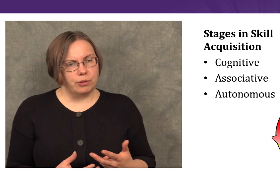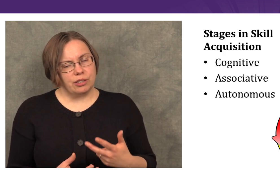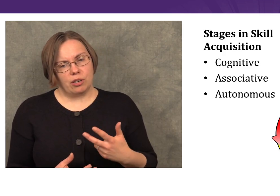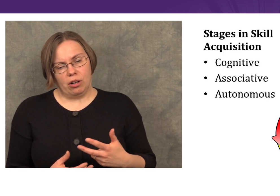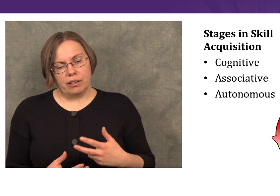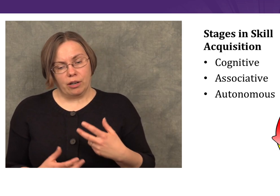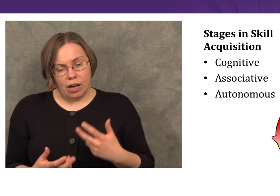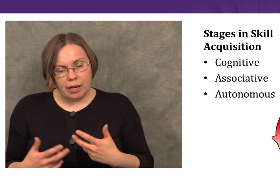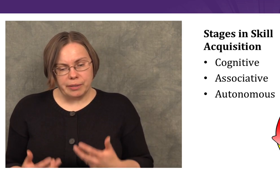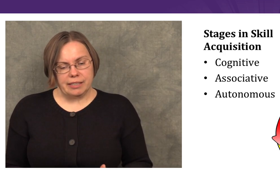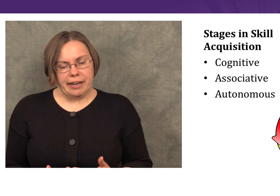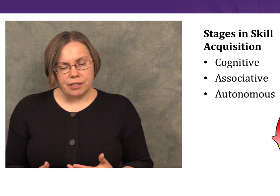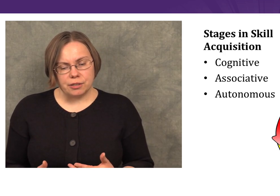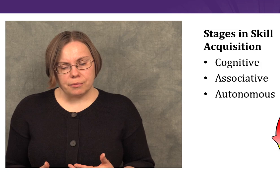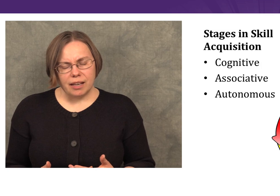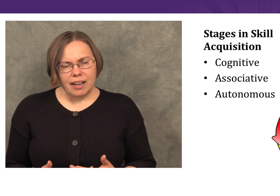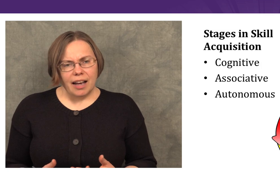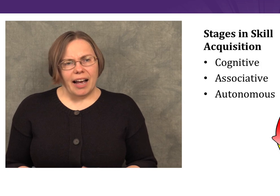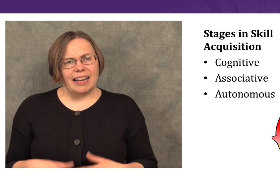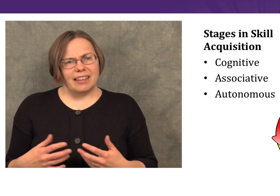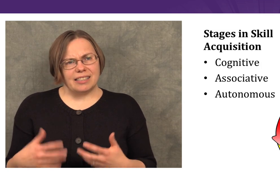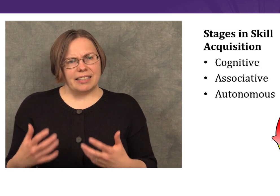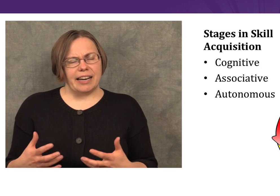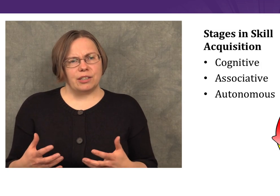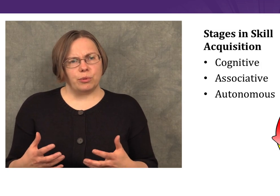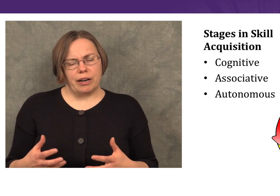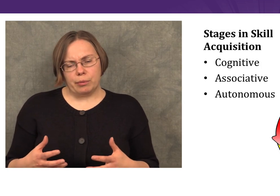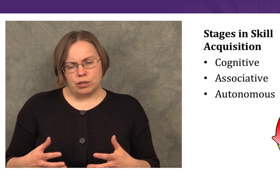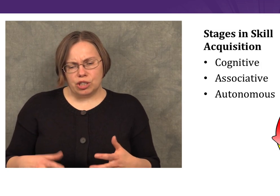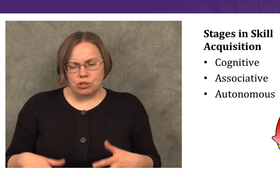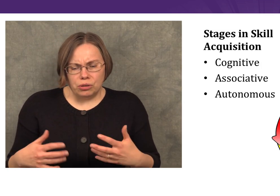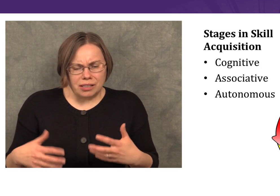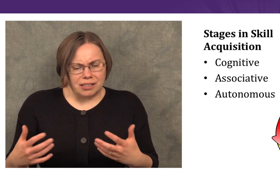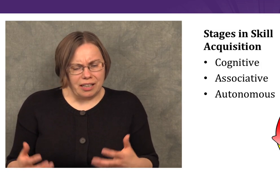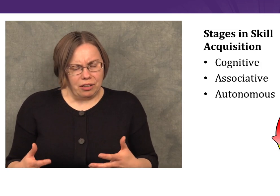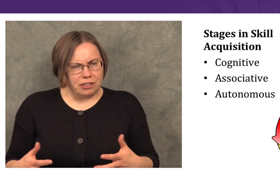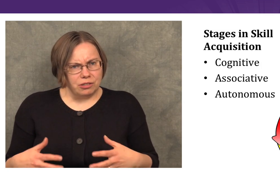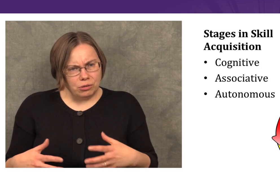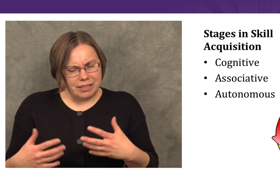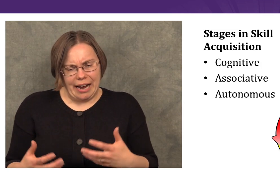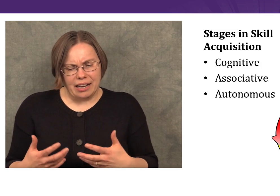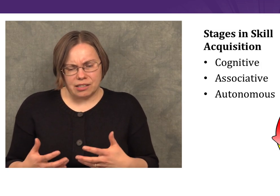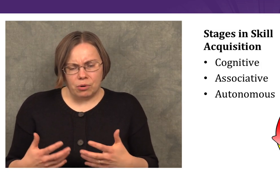which is called the autonomous stage. In this stage we’re able to do the skill, to do the task,